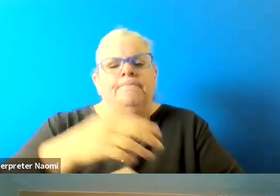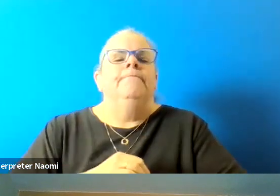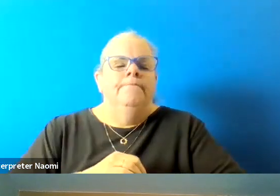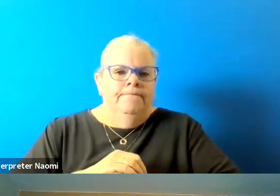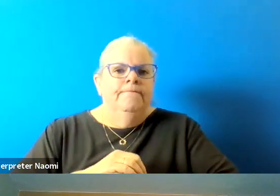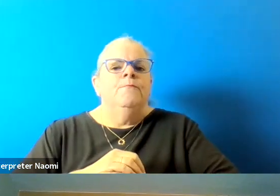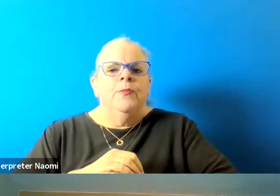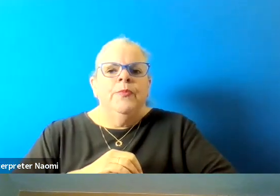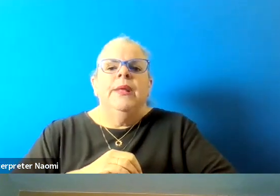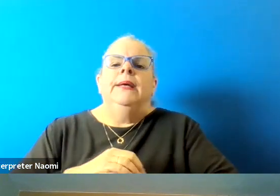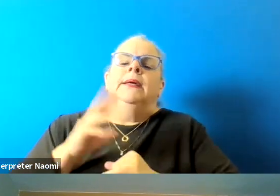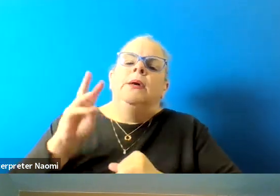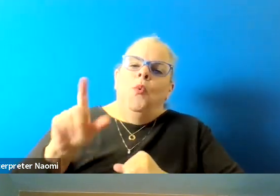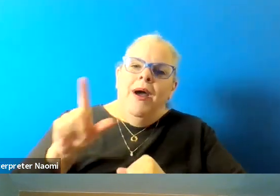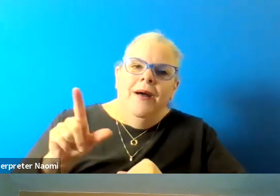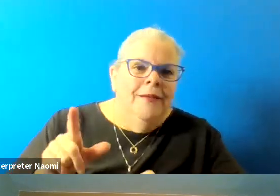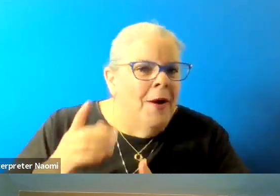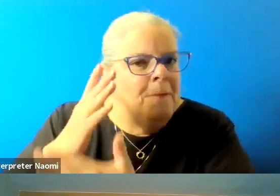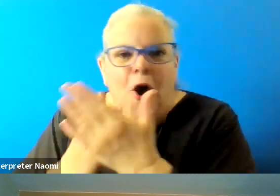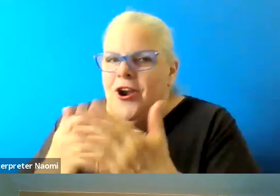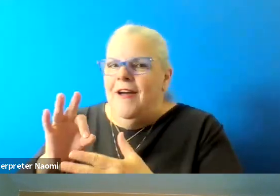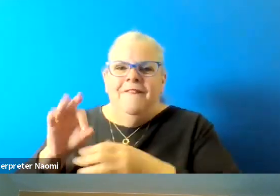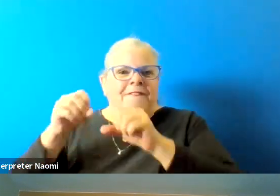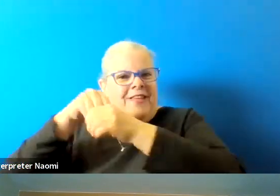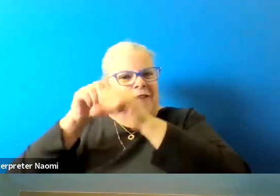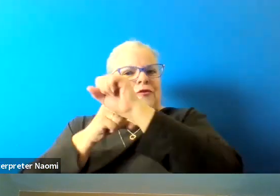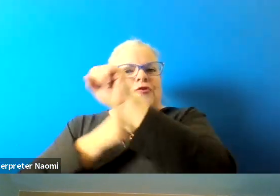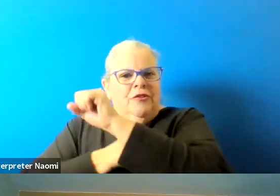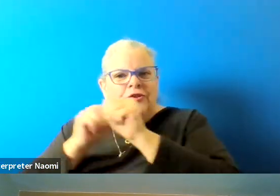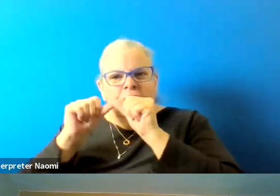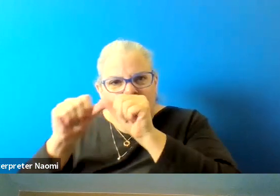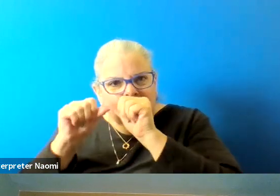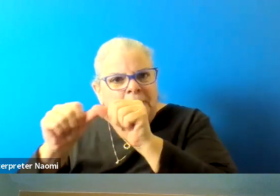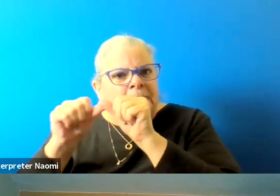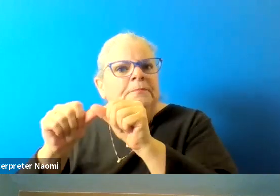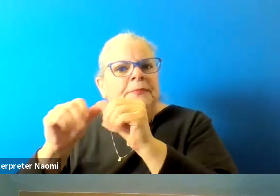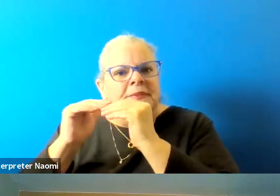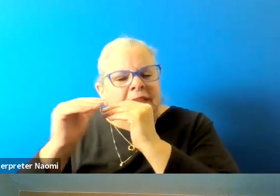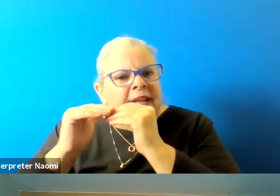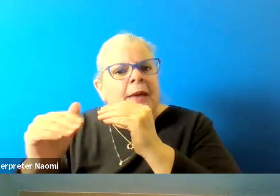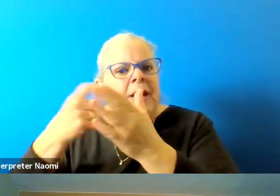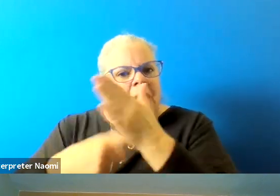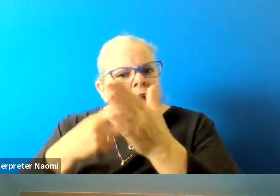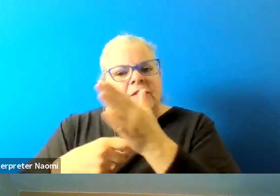Well, that's part of the infrastructure and the maintenance and sustainment costs of our parks and public space.